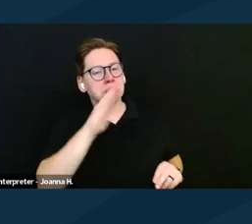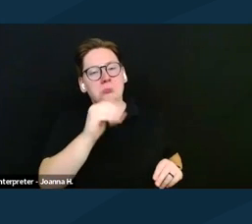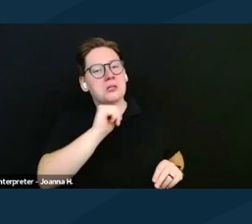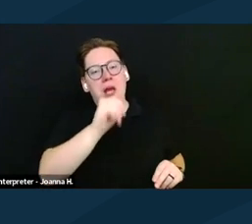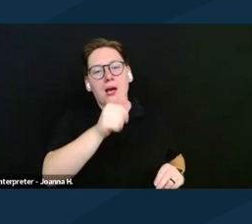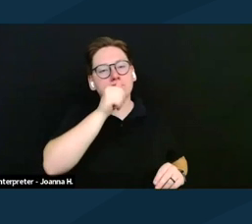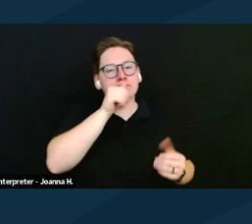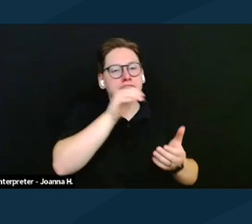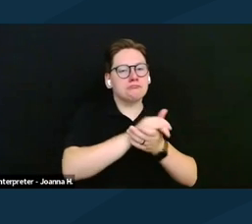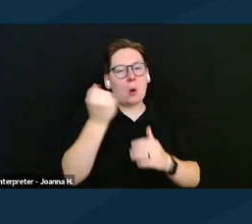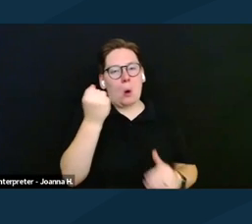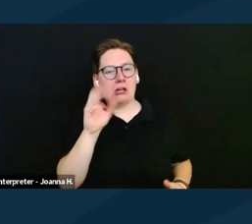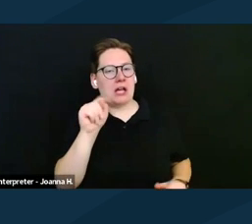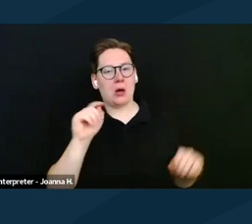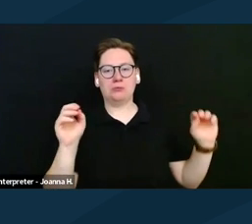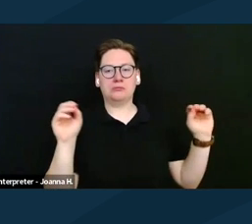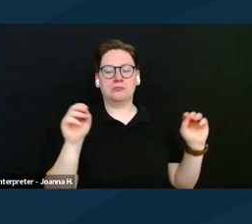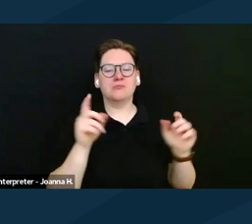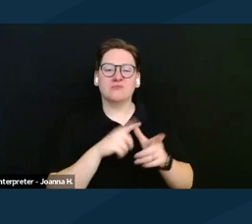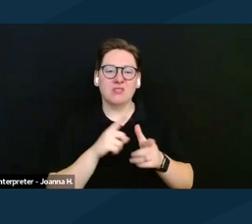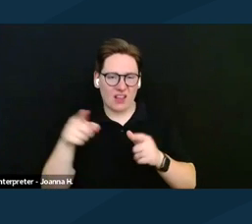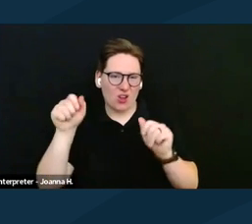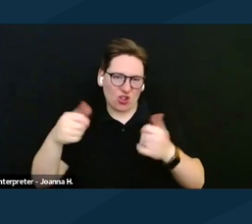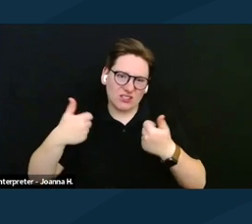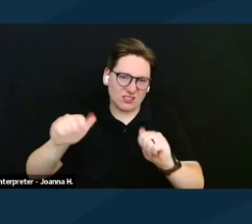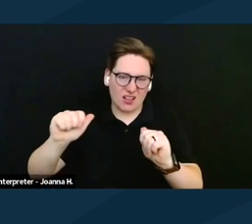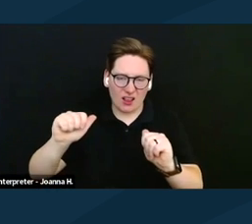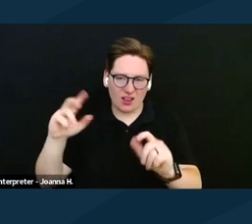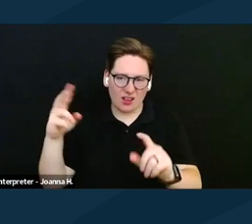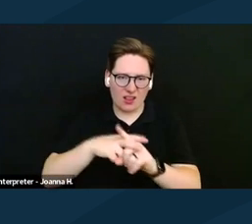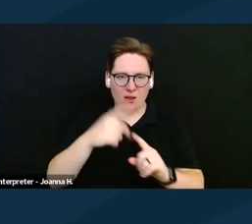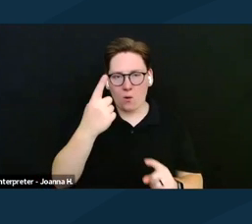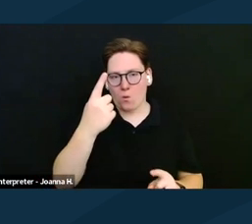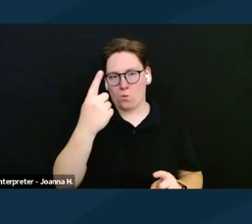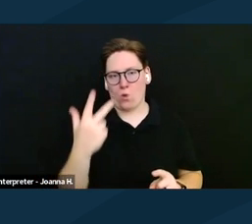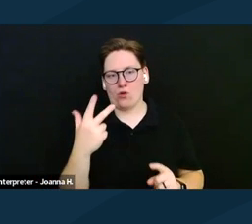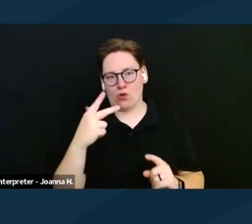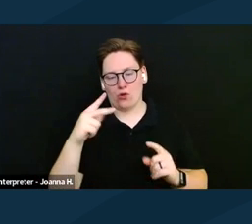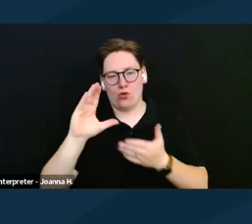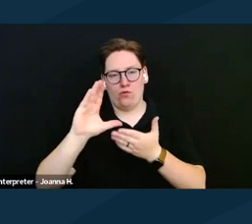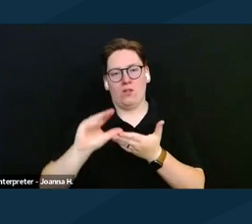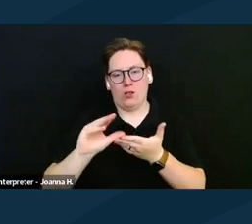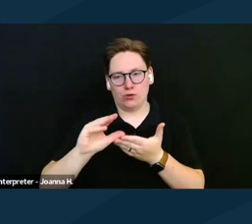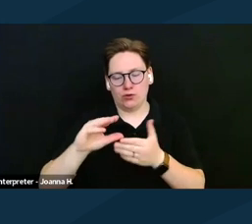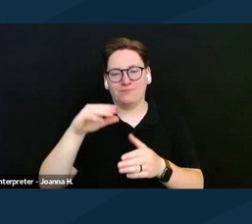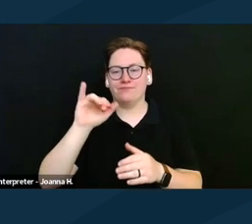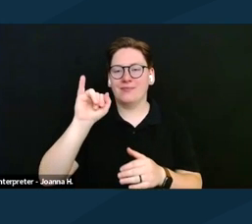they could still impose the One-Third Reduction under the In-Kind Support and Maintenance rules,